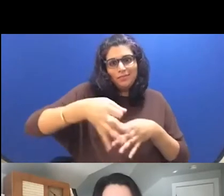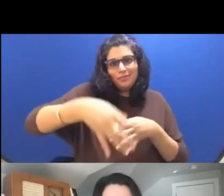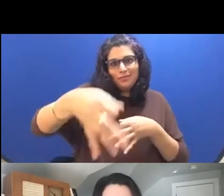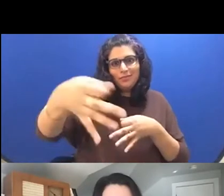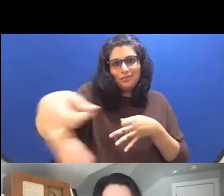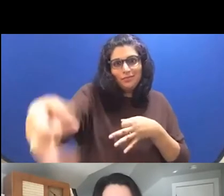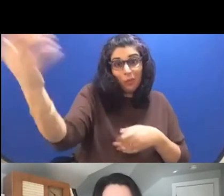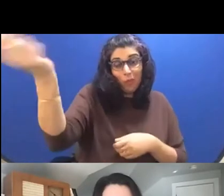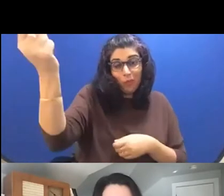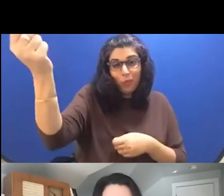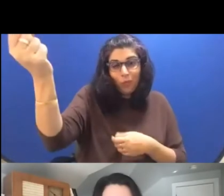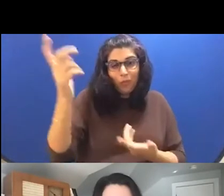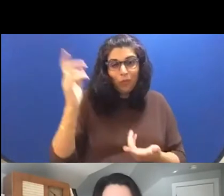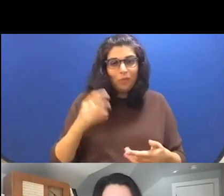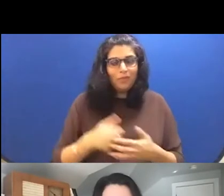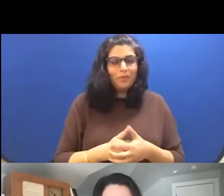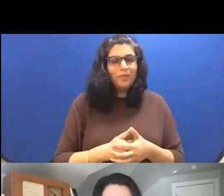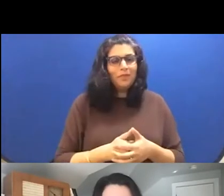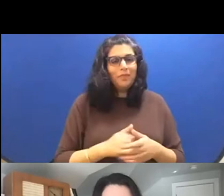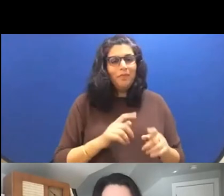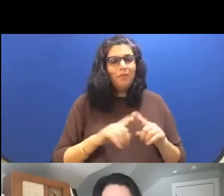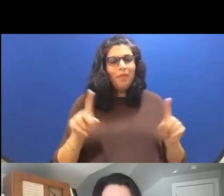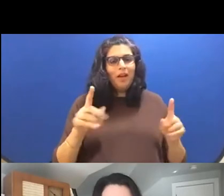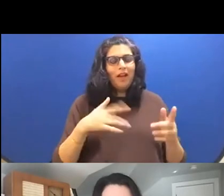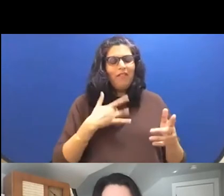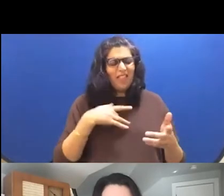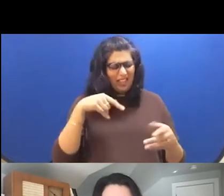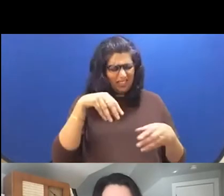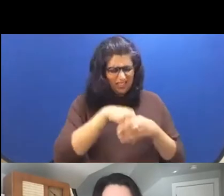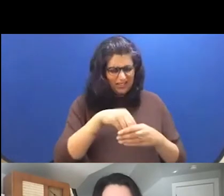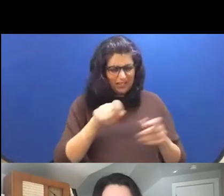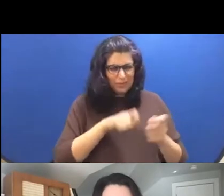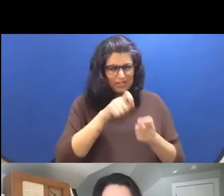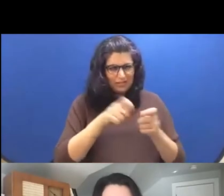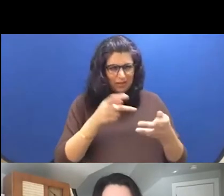know, but I felt like her being in this section. Being in this place. She kind of wouldn't